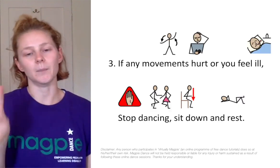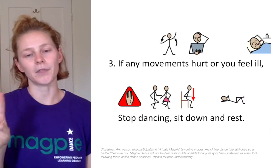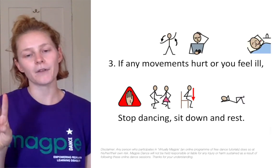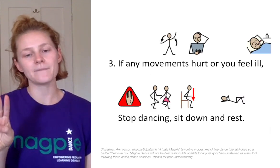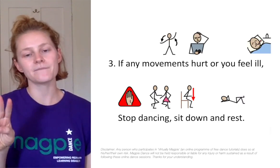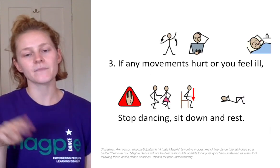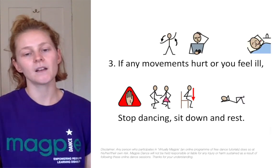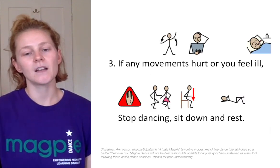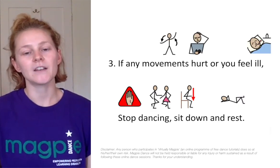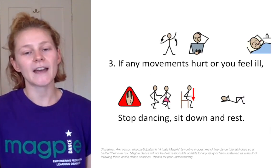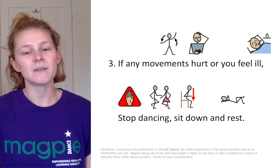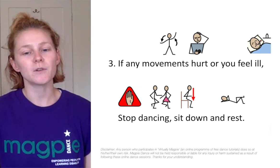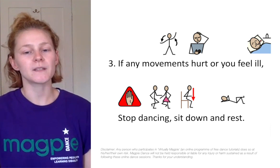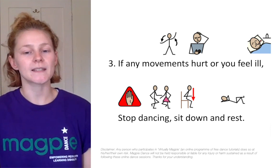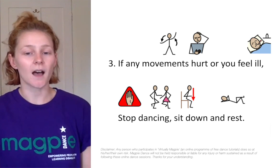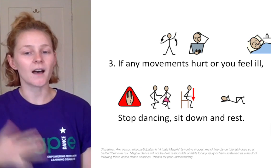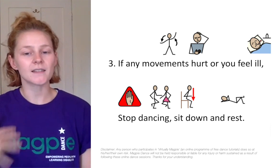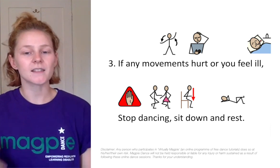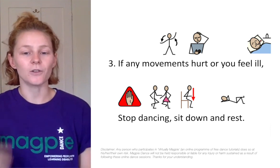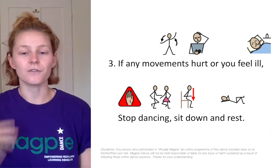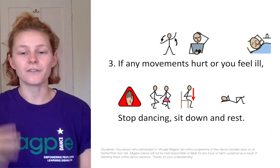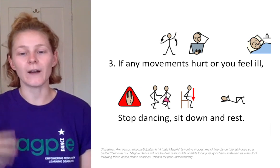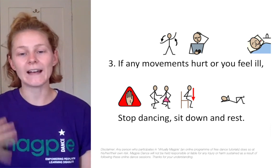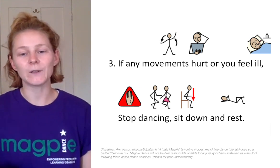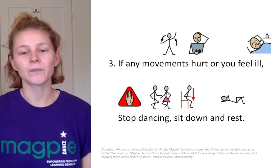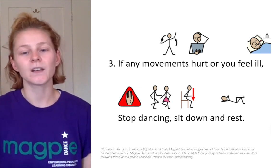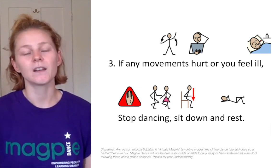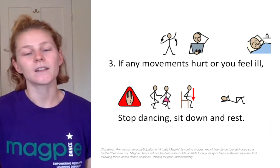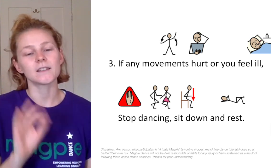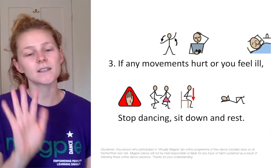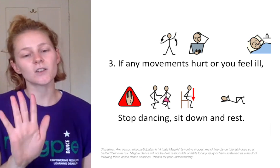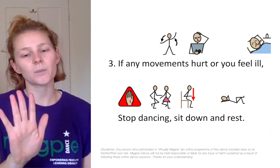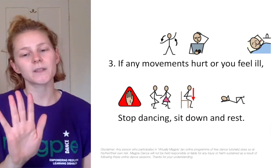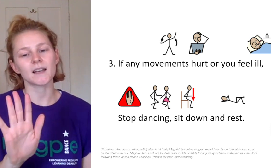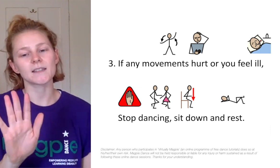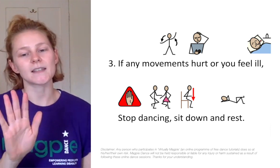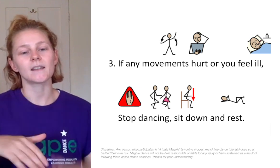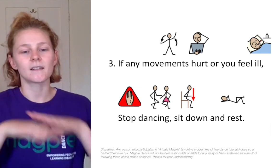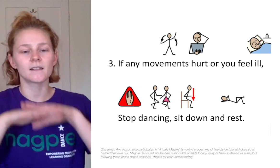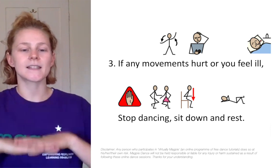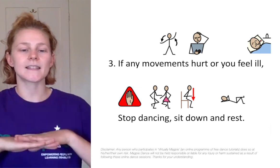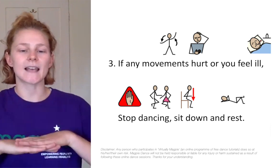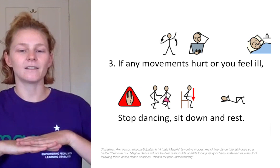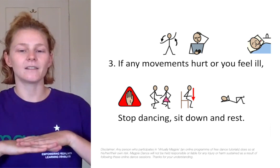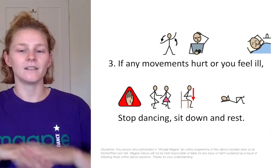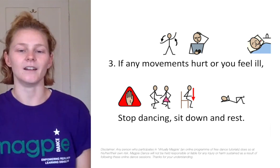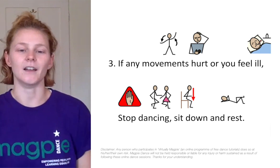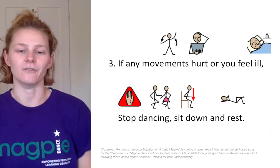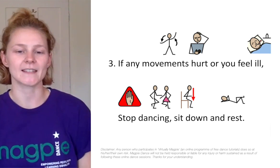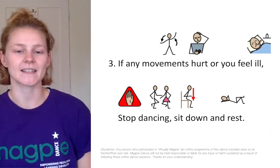number three if any movements hurt or you feel ill then stop dancing sit down and rest